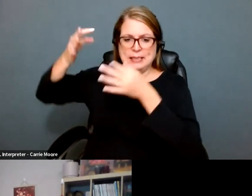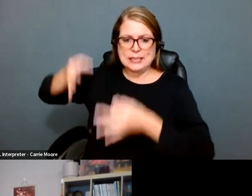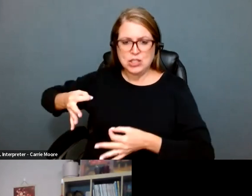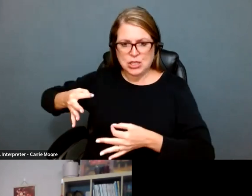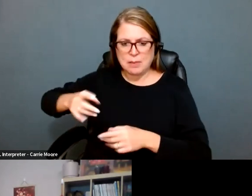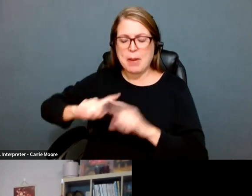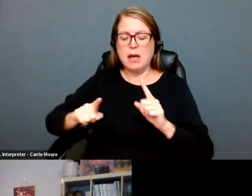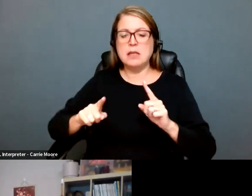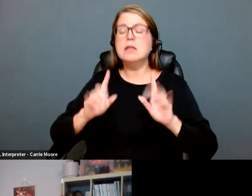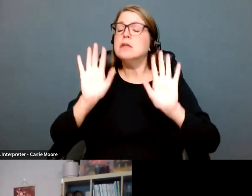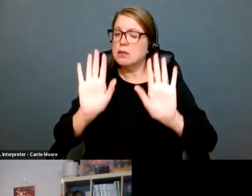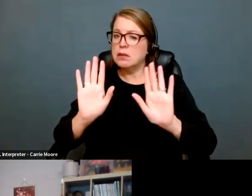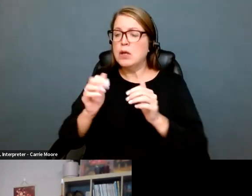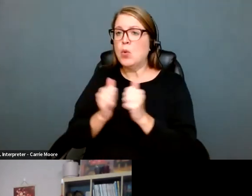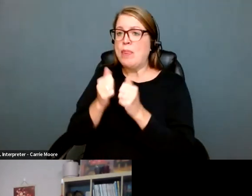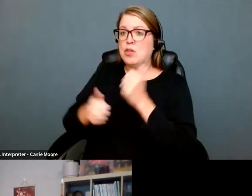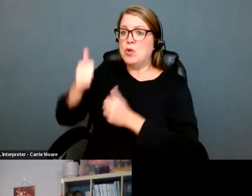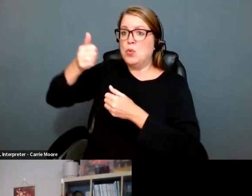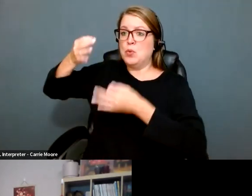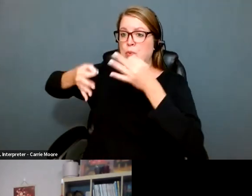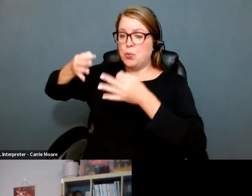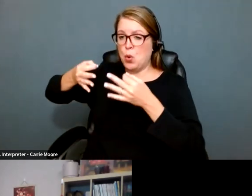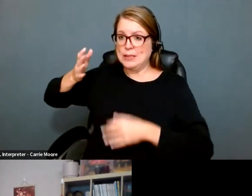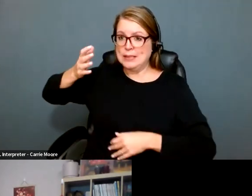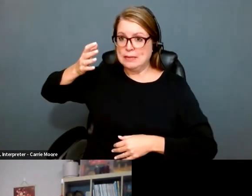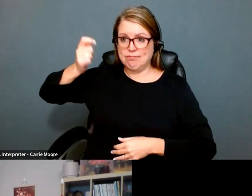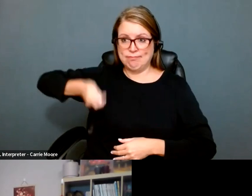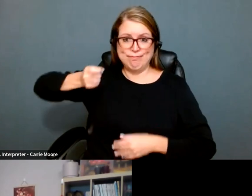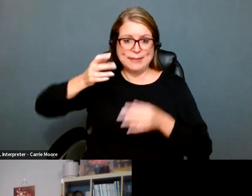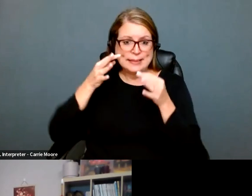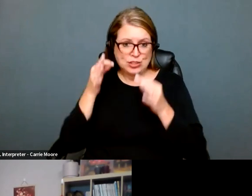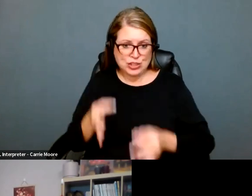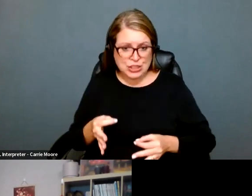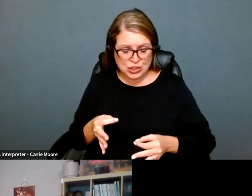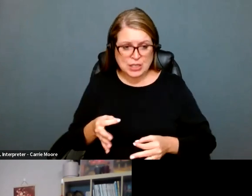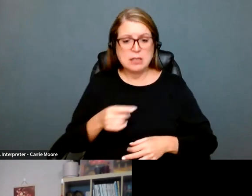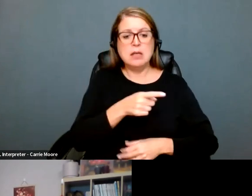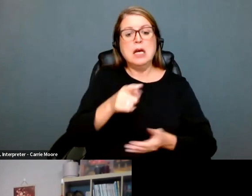be civilly liable for